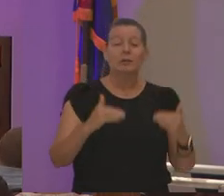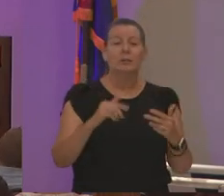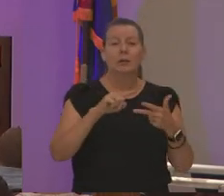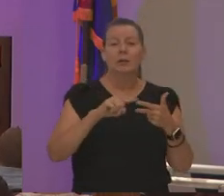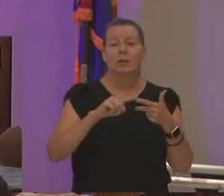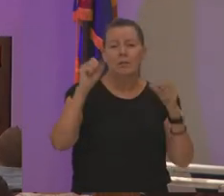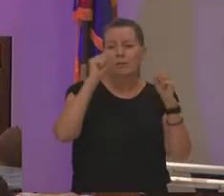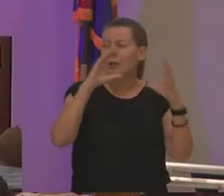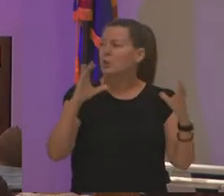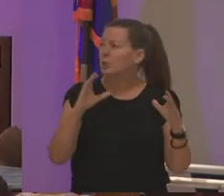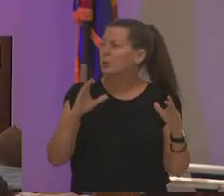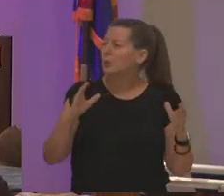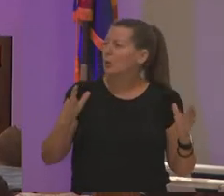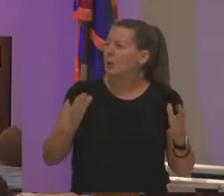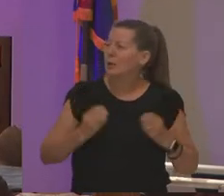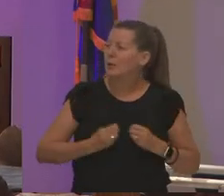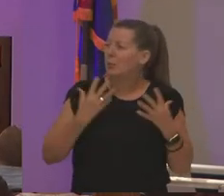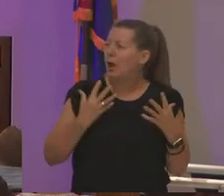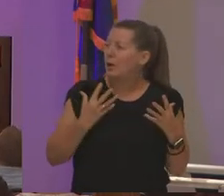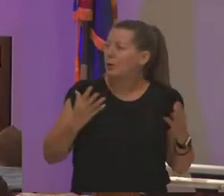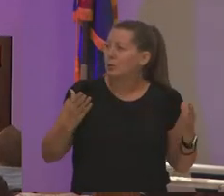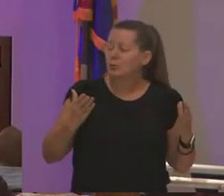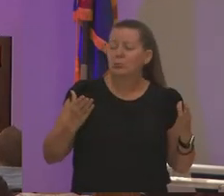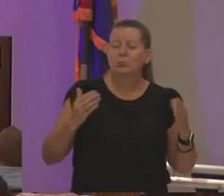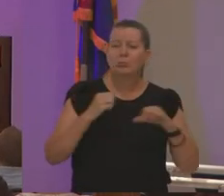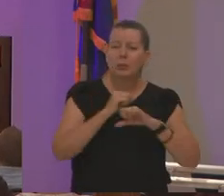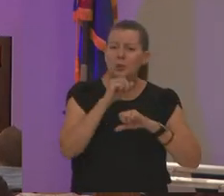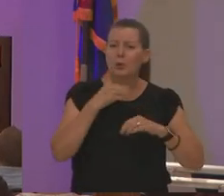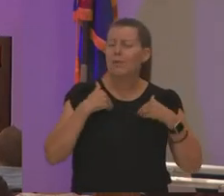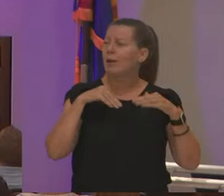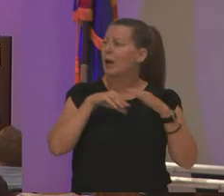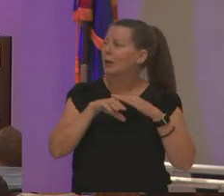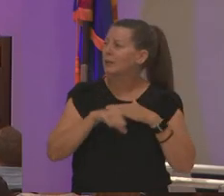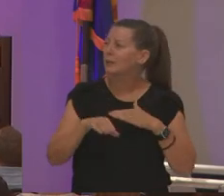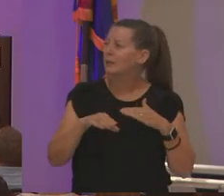that's what we do that's why i love working with the philanthropic group in institutional